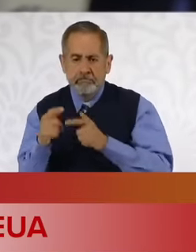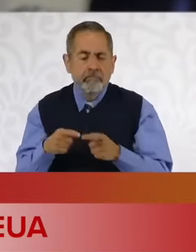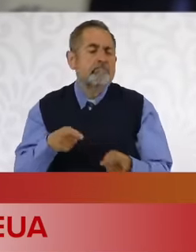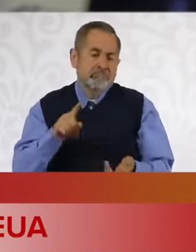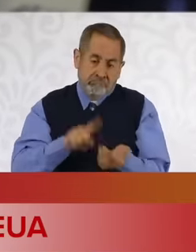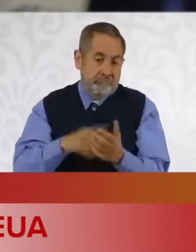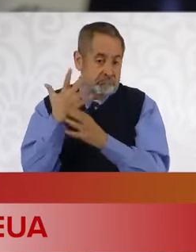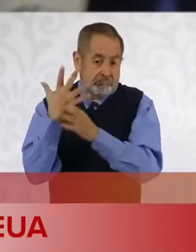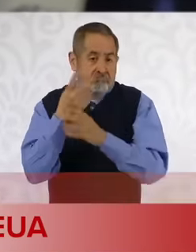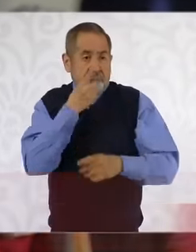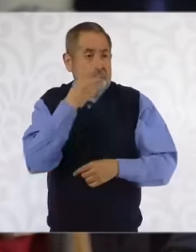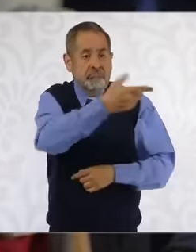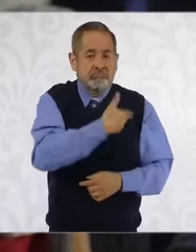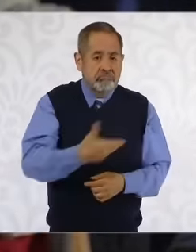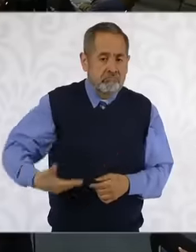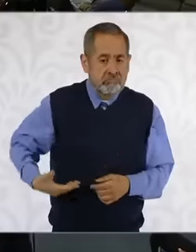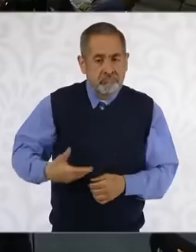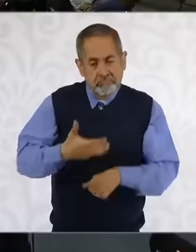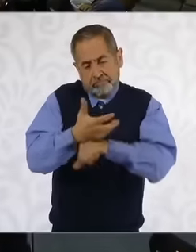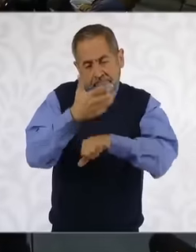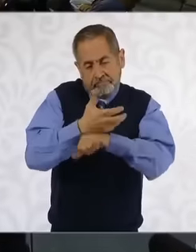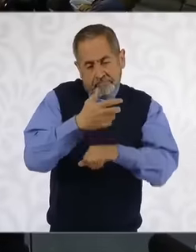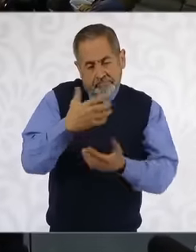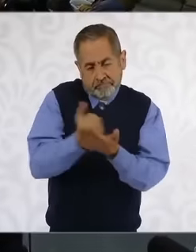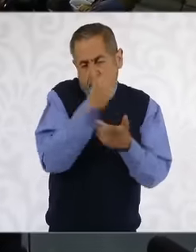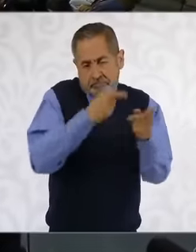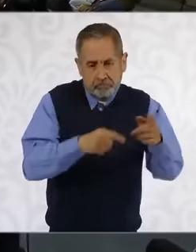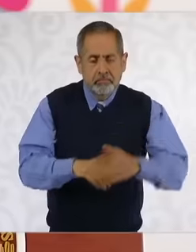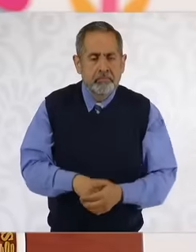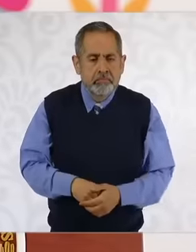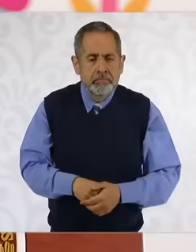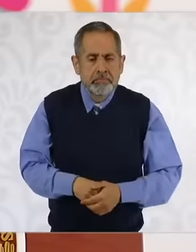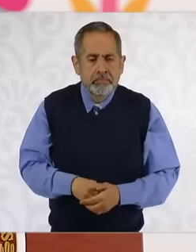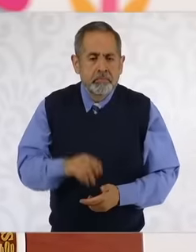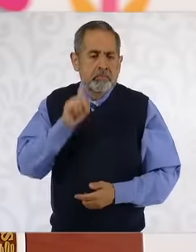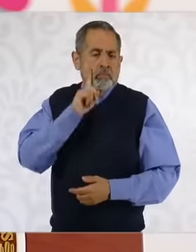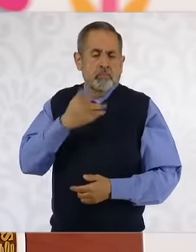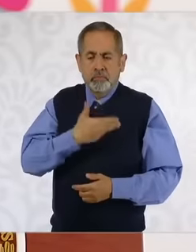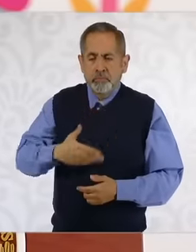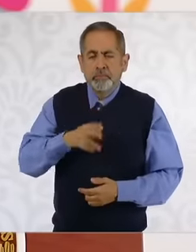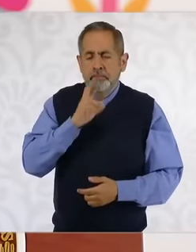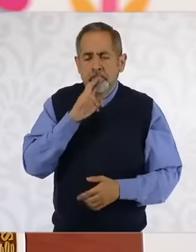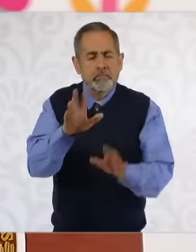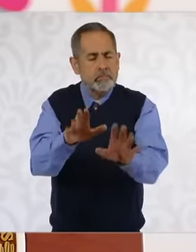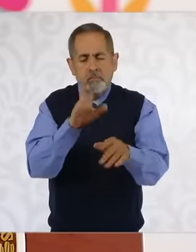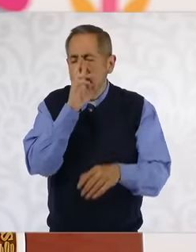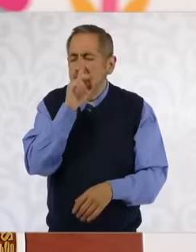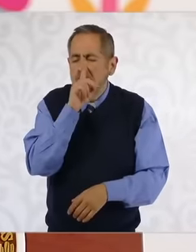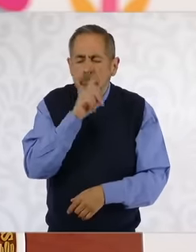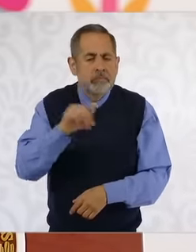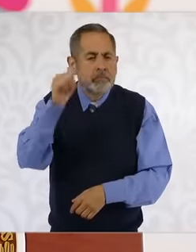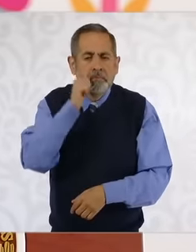in the United States, thank you. Yes, we are going to always be with them and defending ourselves, that is our task